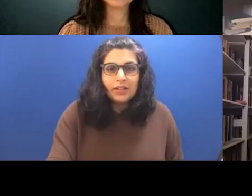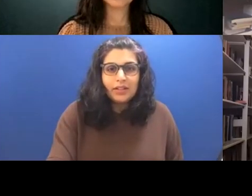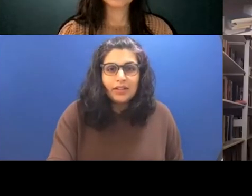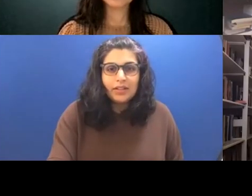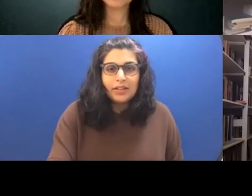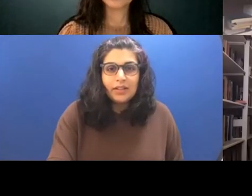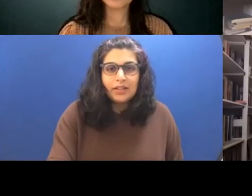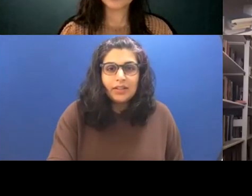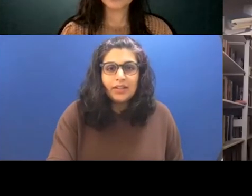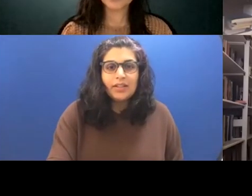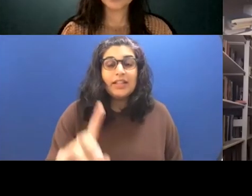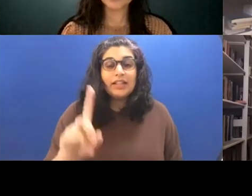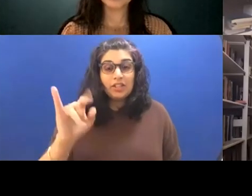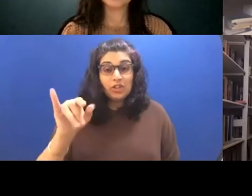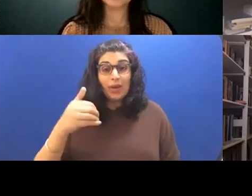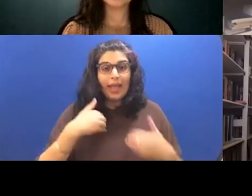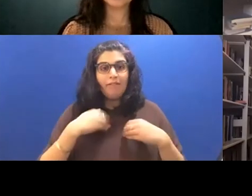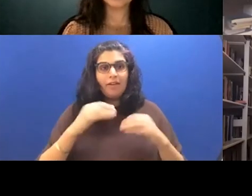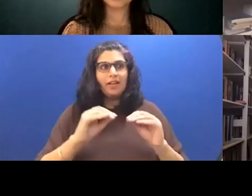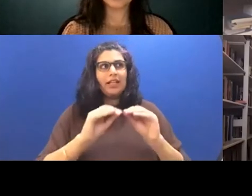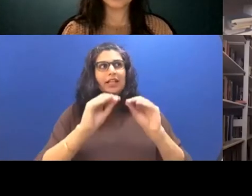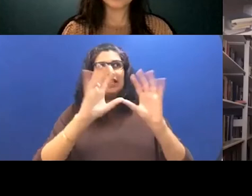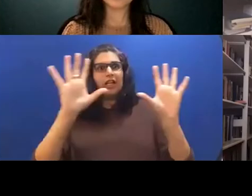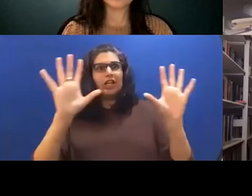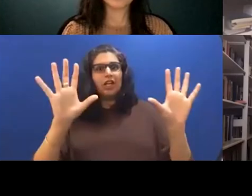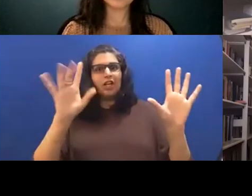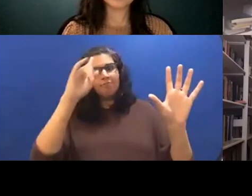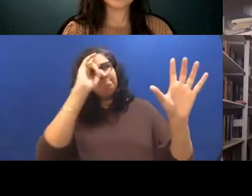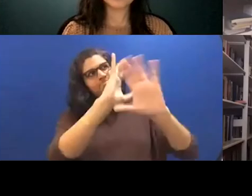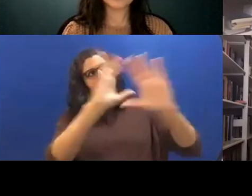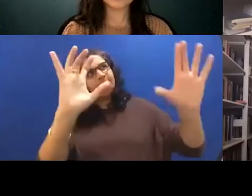the book right when you started writing or did it evolve? As you wrote and I know you've